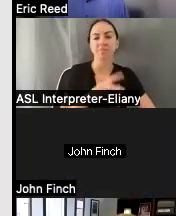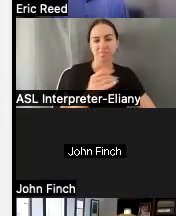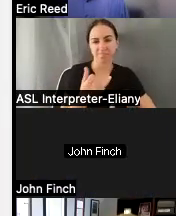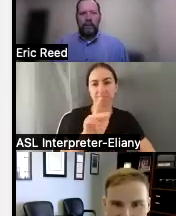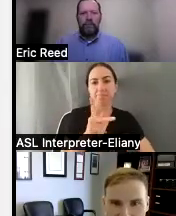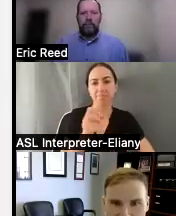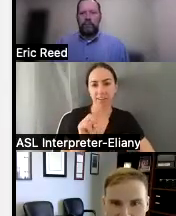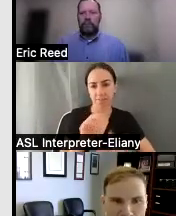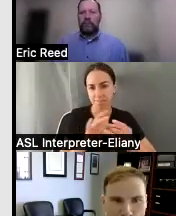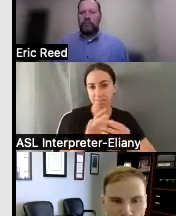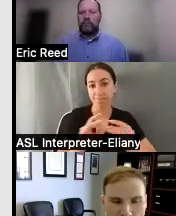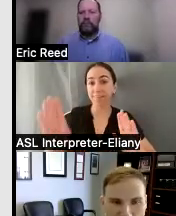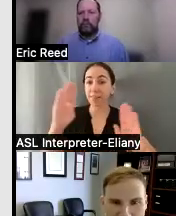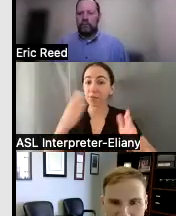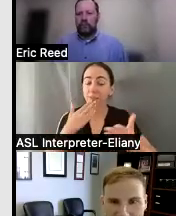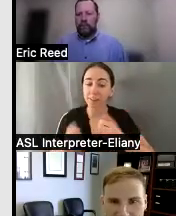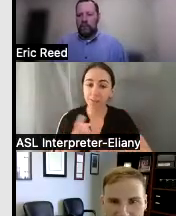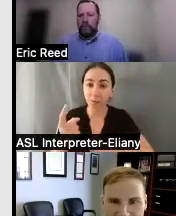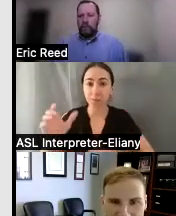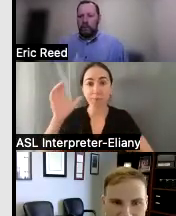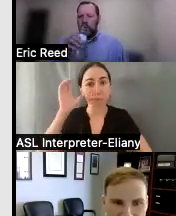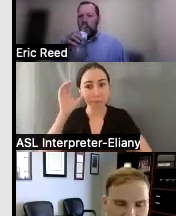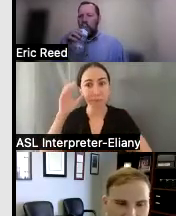on thanks everybody for listening in today and taking your time